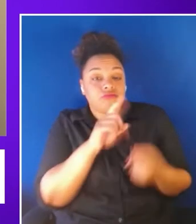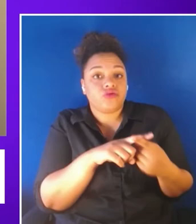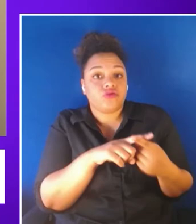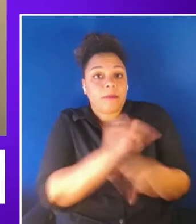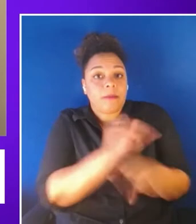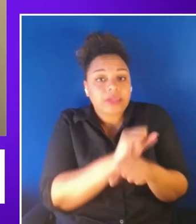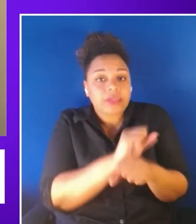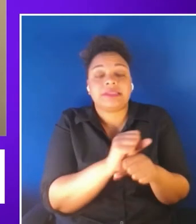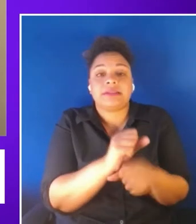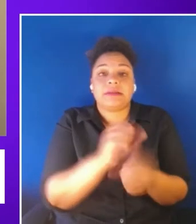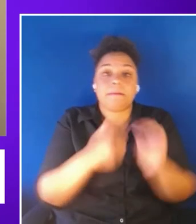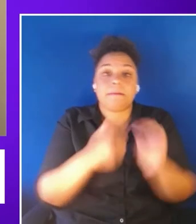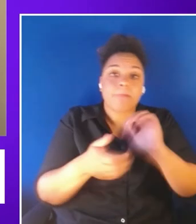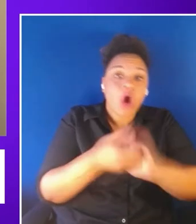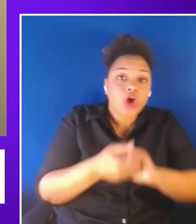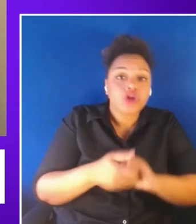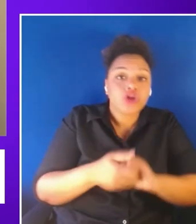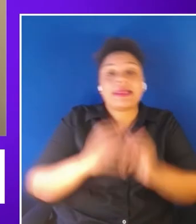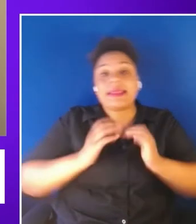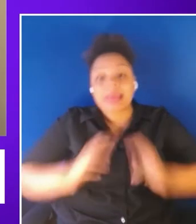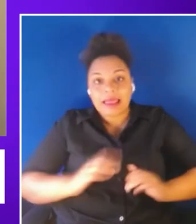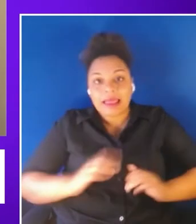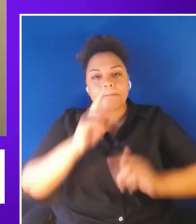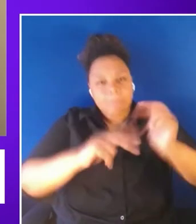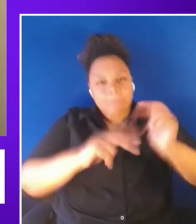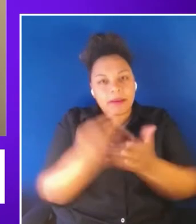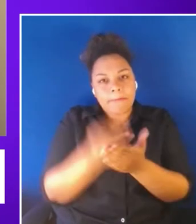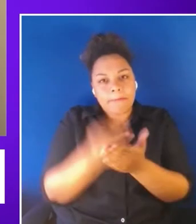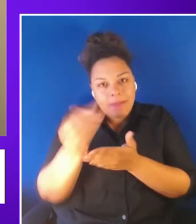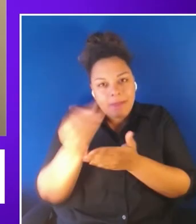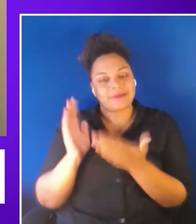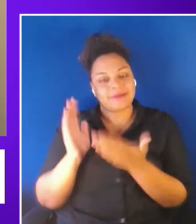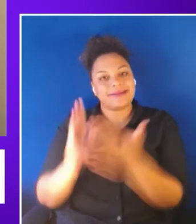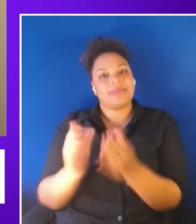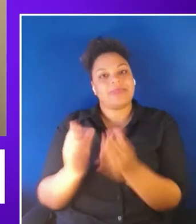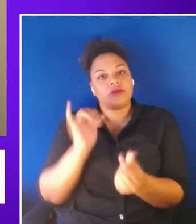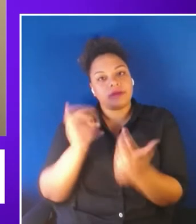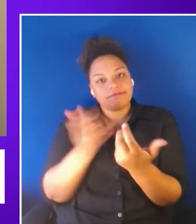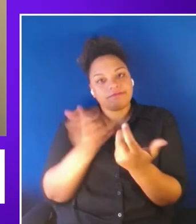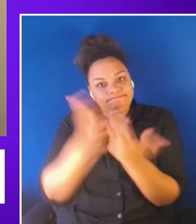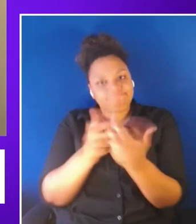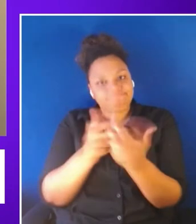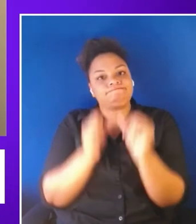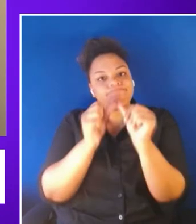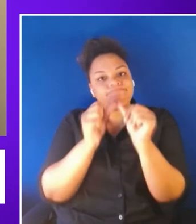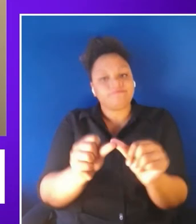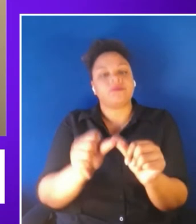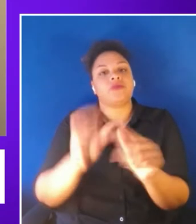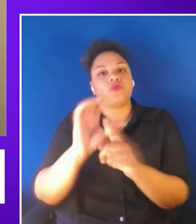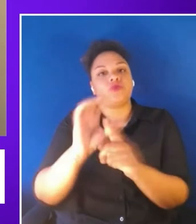buy and deliver solutions that contribute to its lasting culture of equitable digital access